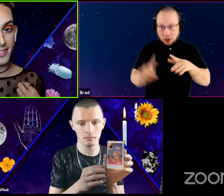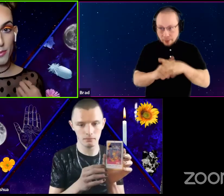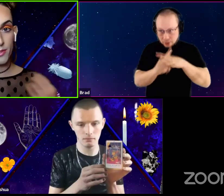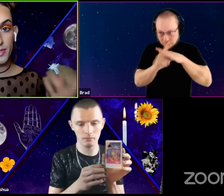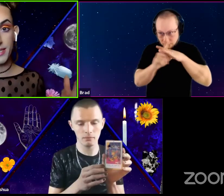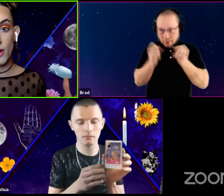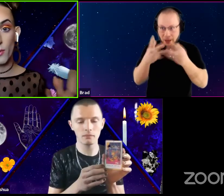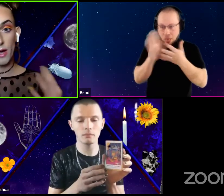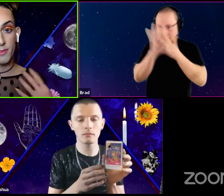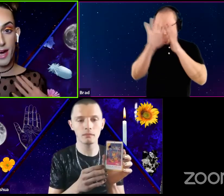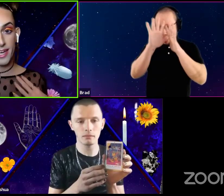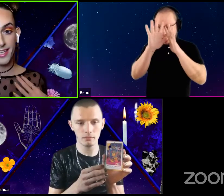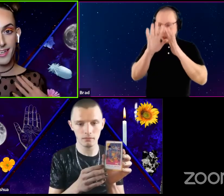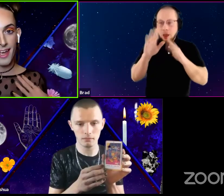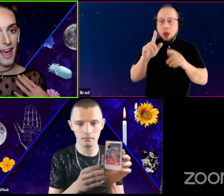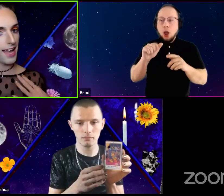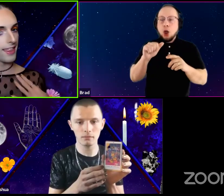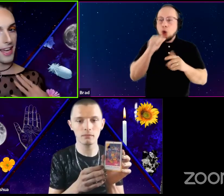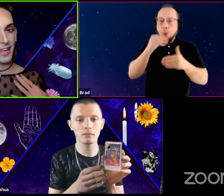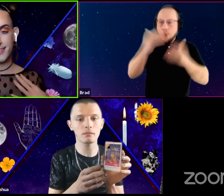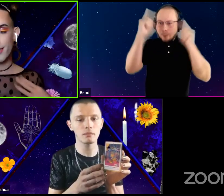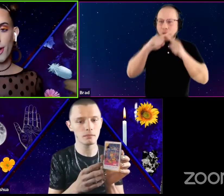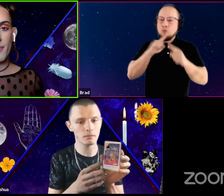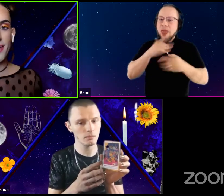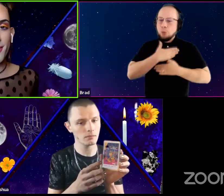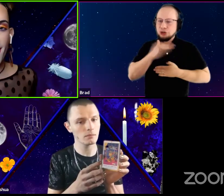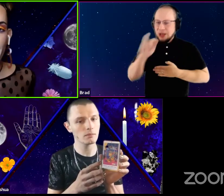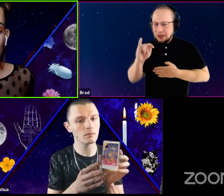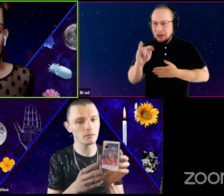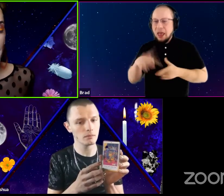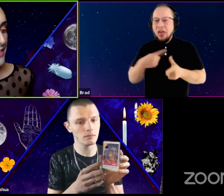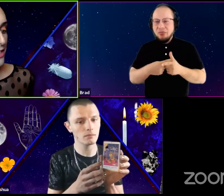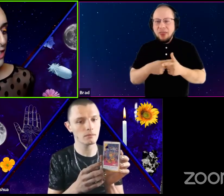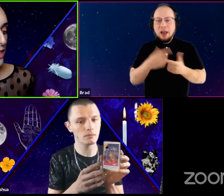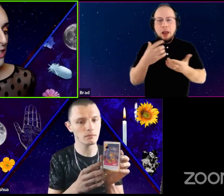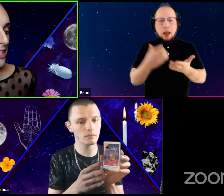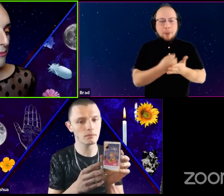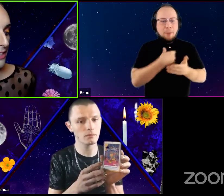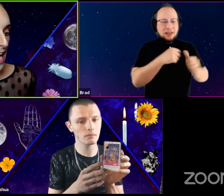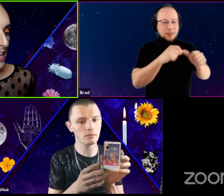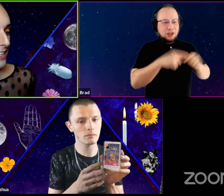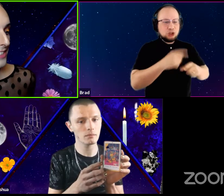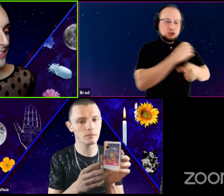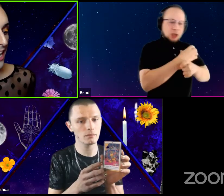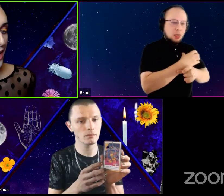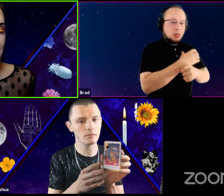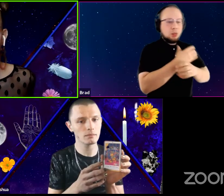as opposed to being overwhelmed by it. Aand then, you know make your time and your space to chill and relax.